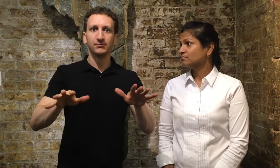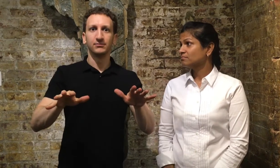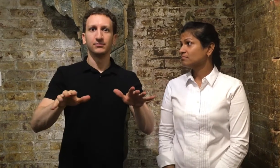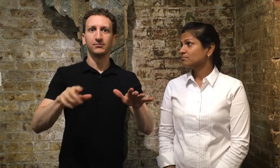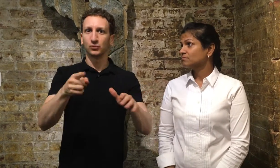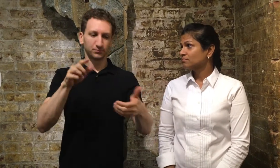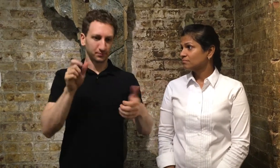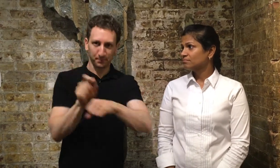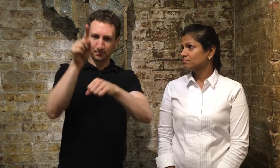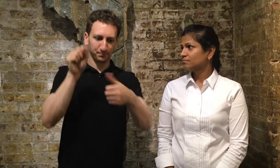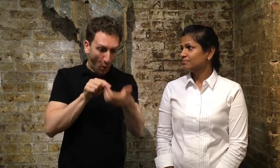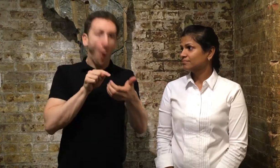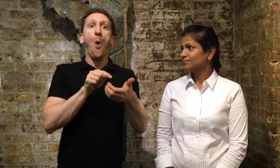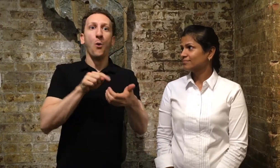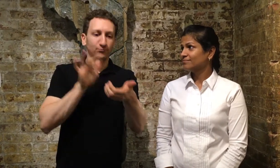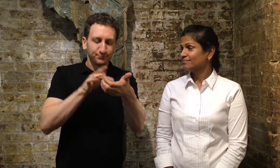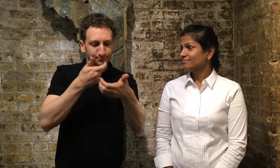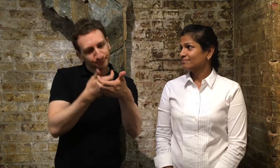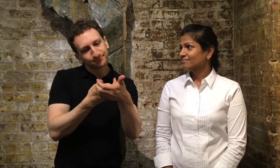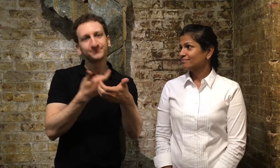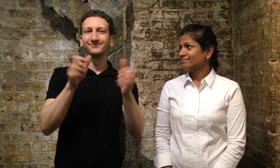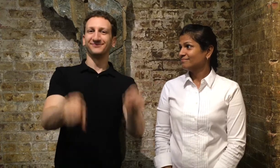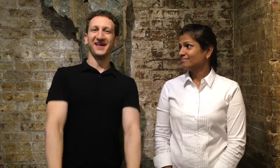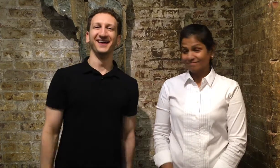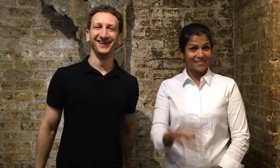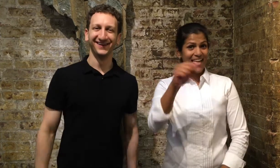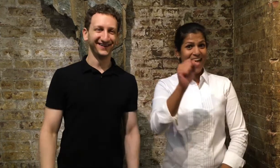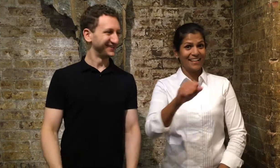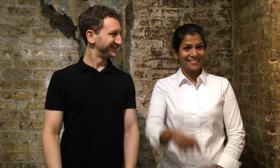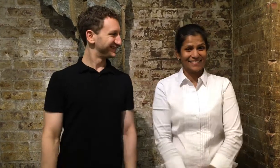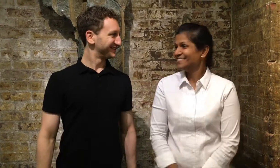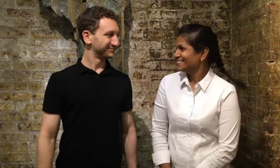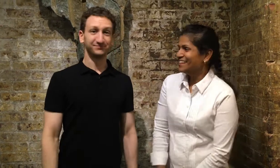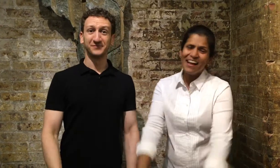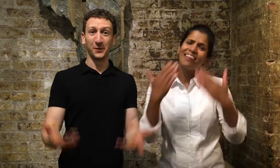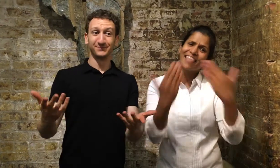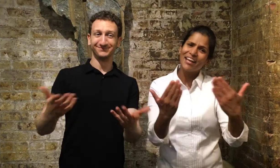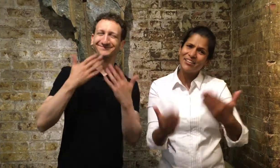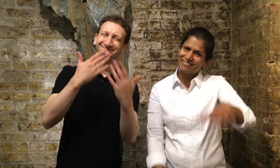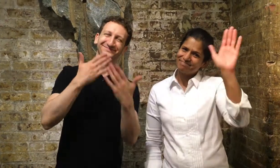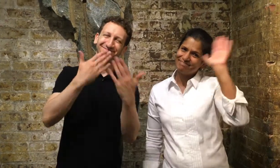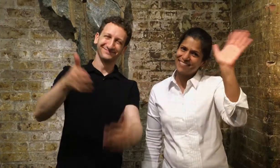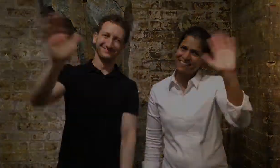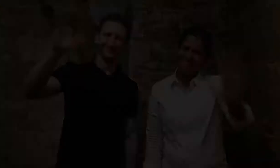to find out right away when each episode comes out! That's right. Thank you so much! Thank you all!!